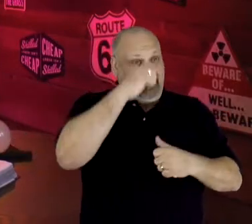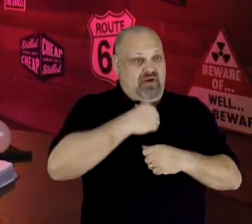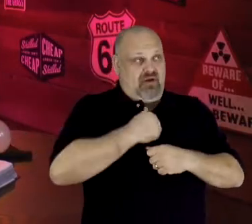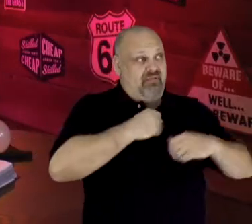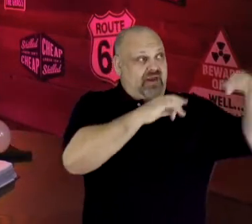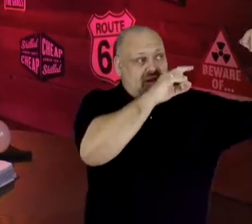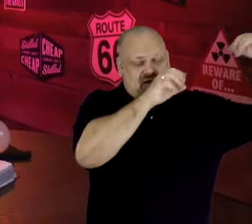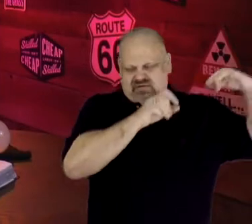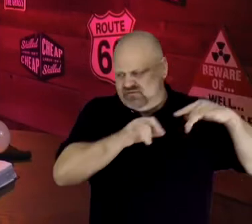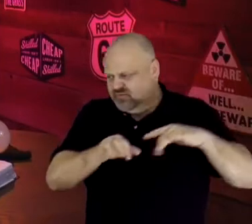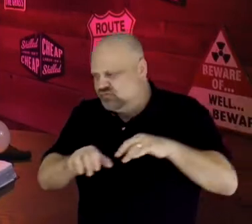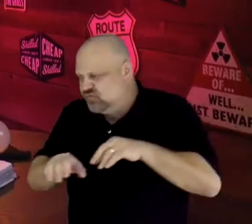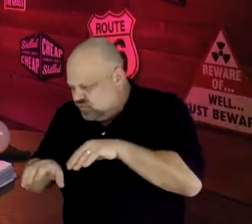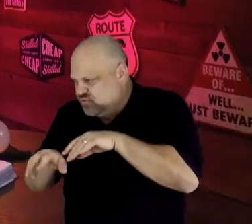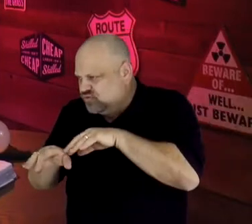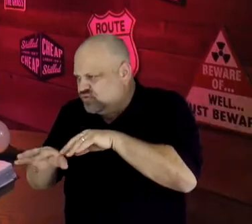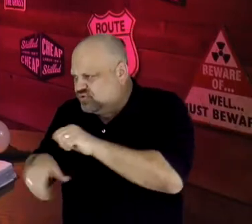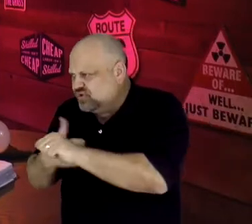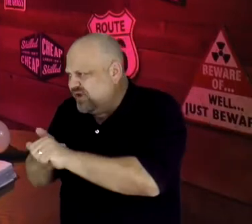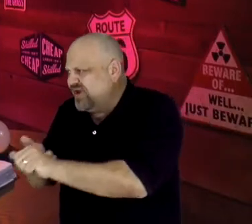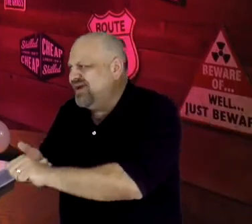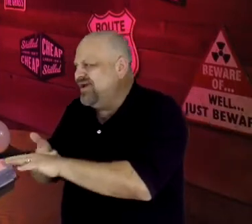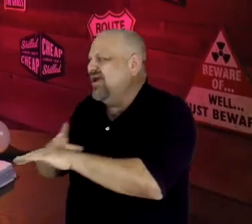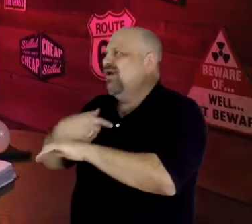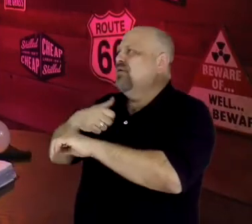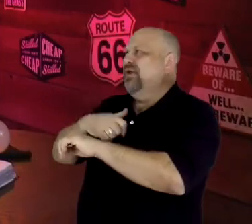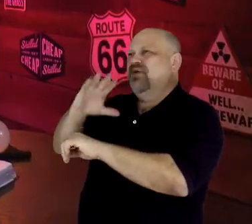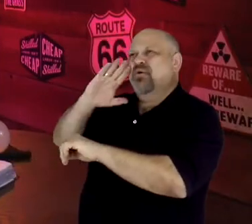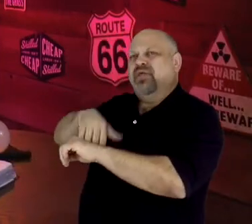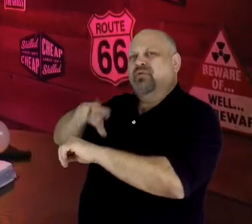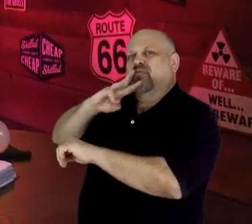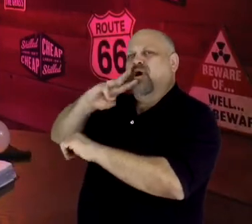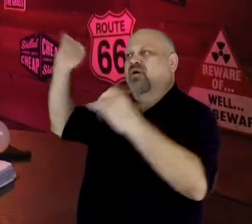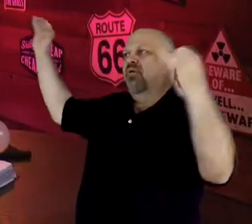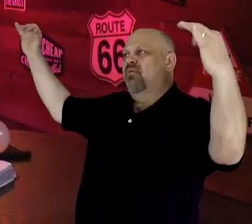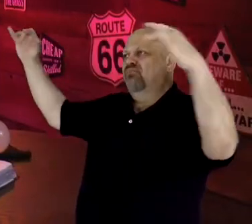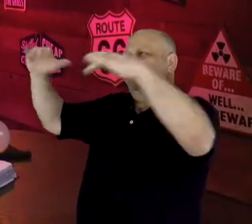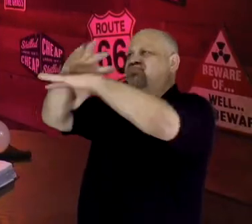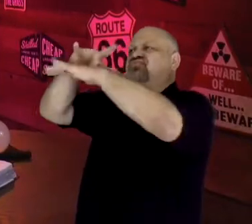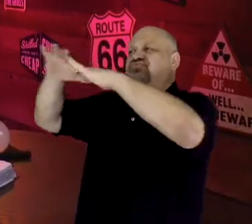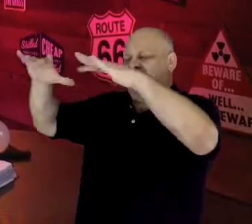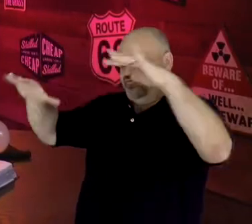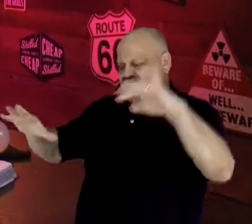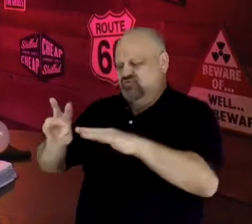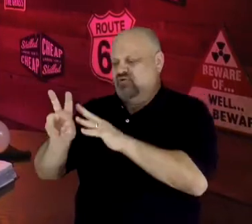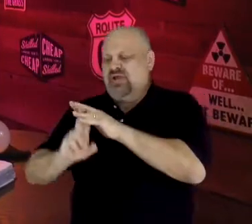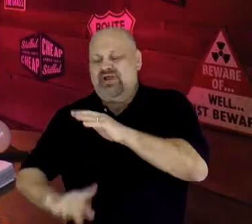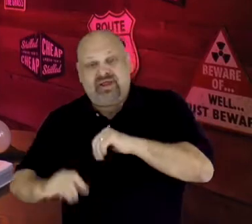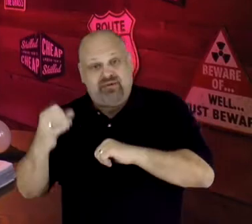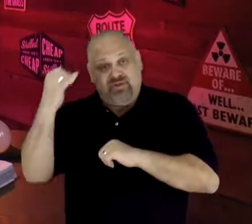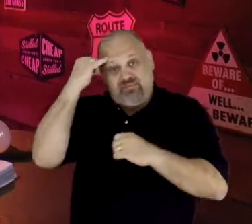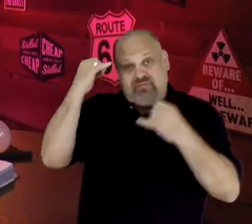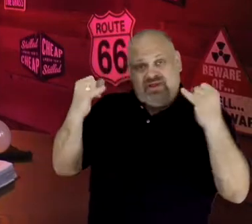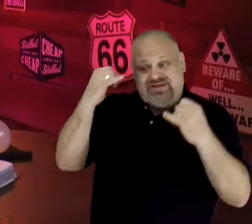we know that they were drowned, but can you imagine if some were clobbered by displaced whales